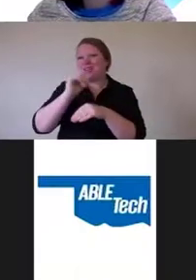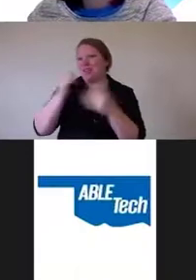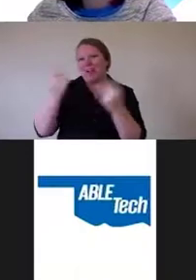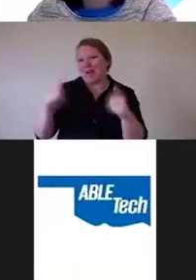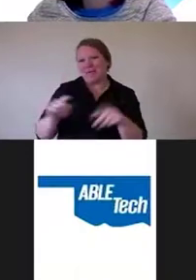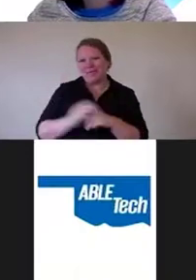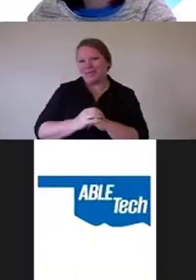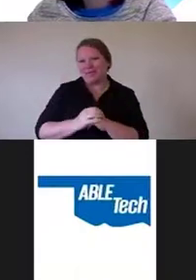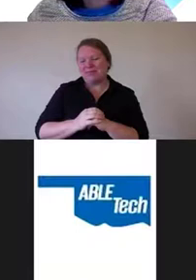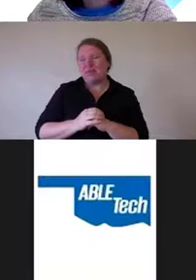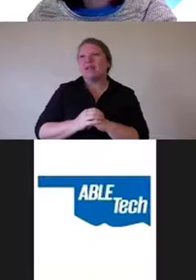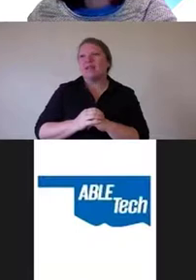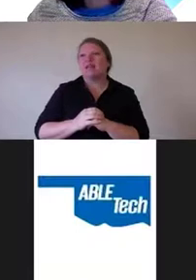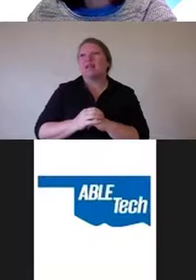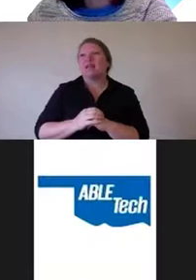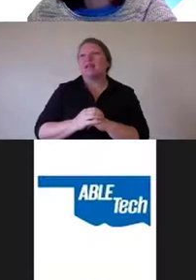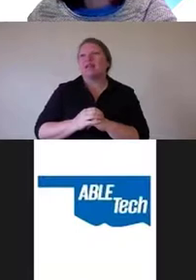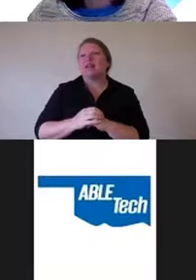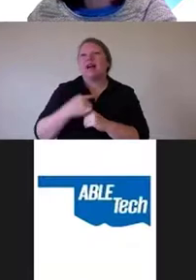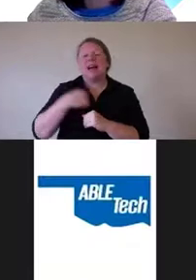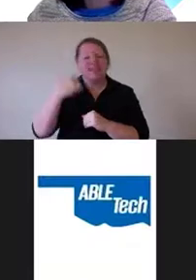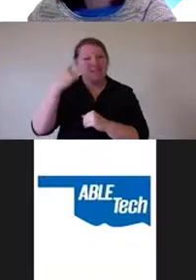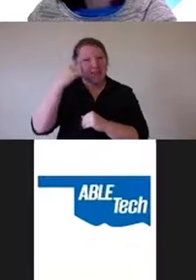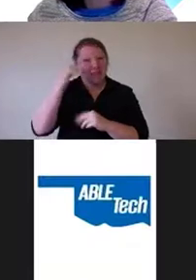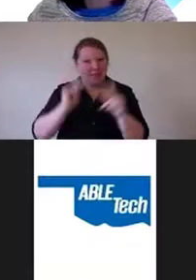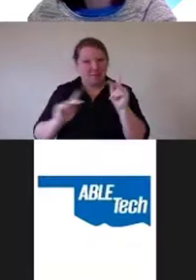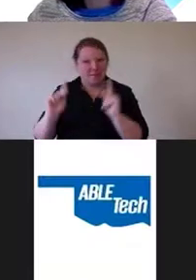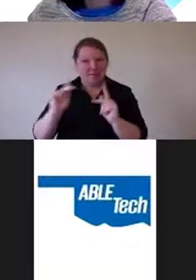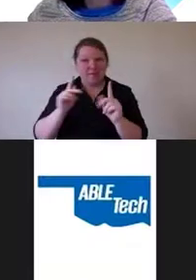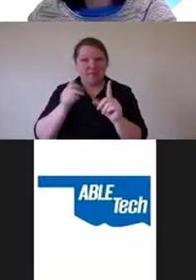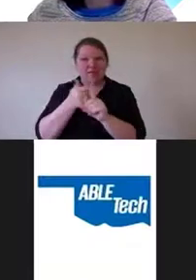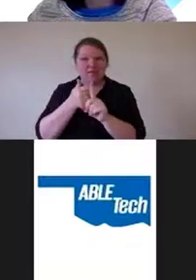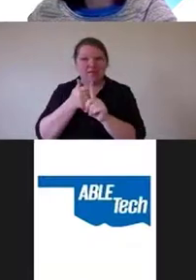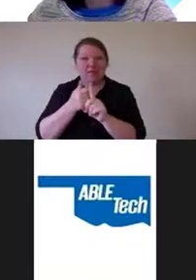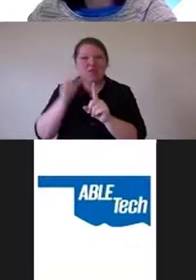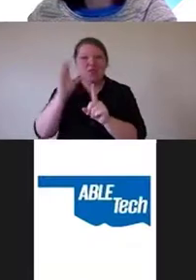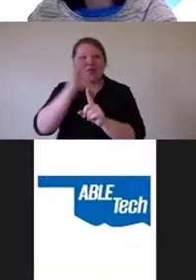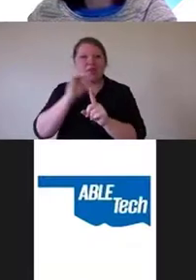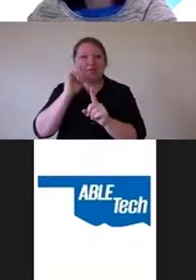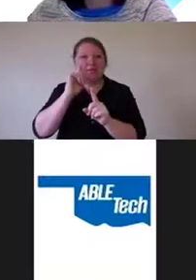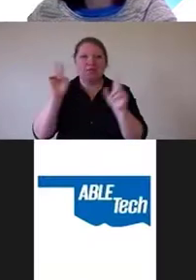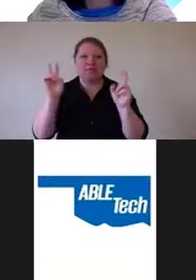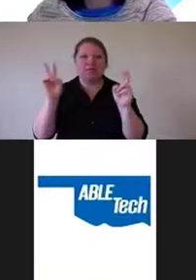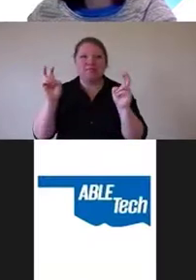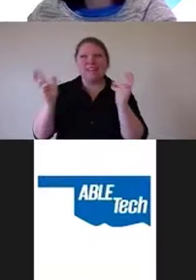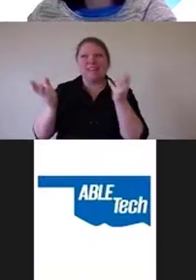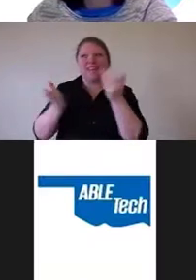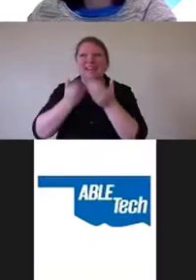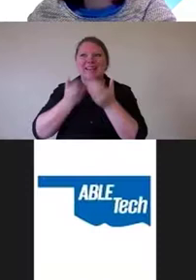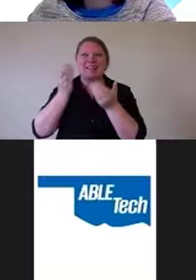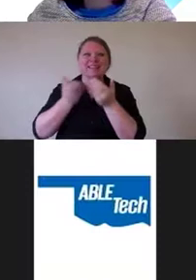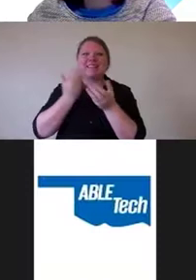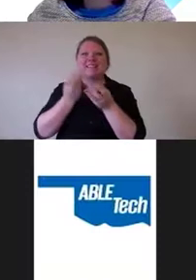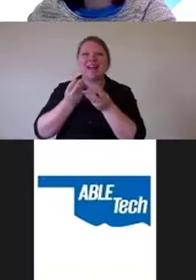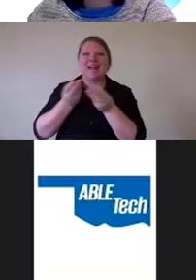So I think people are looking for for an easy out, and they they seem to think that this is one.